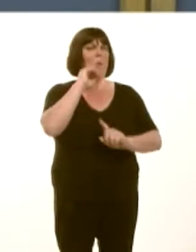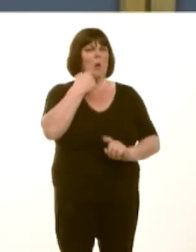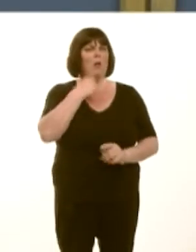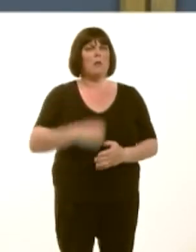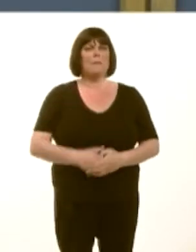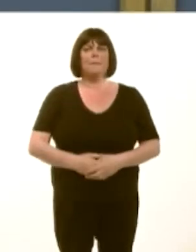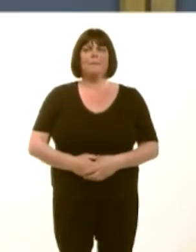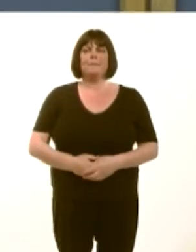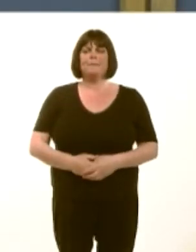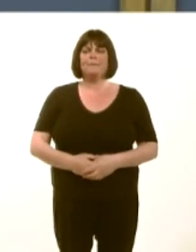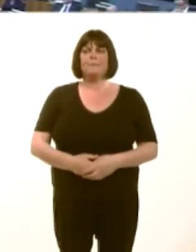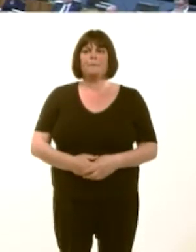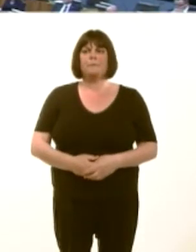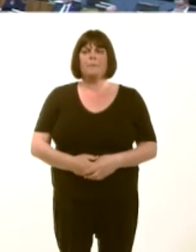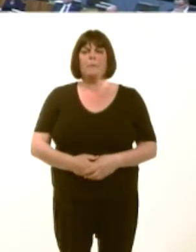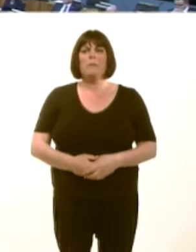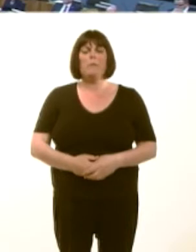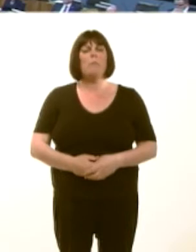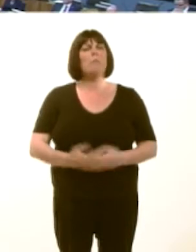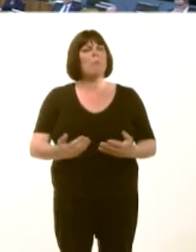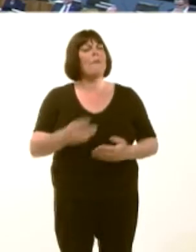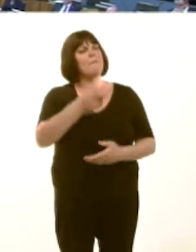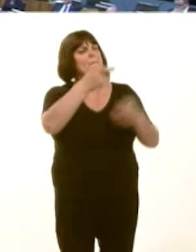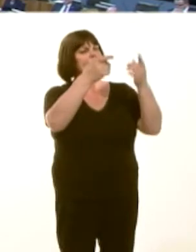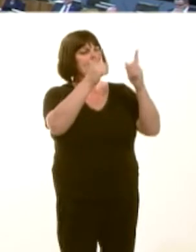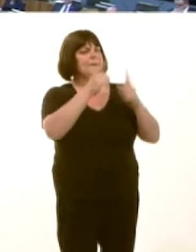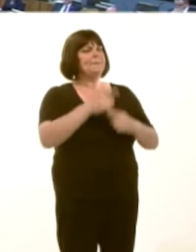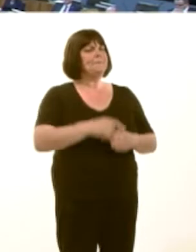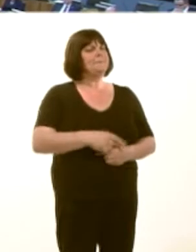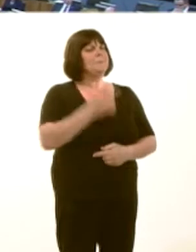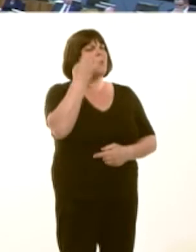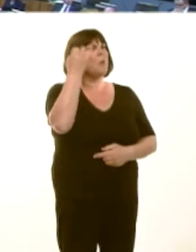Byron Davies: First Minister, last week you assured the Chamber that you were moving forward